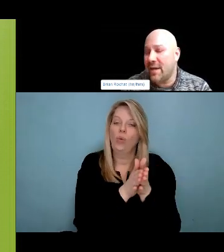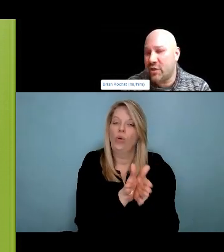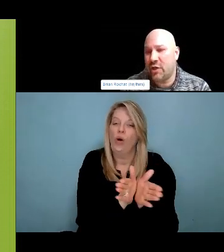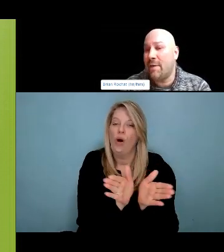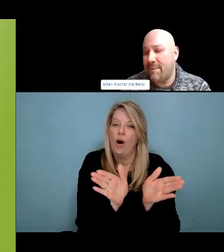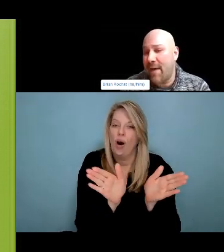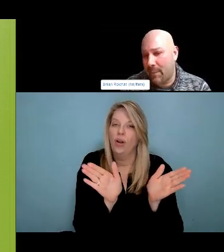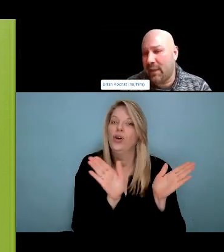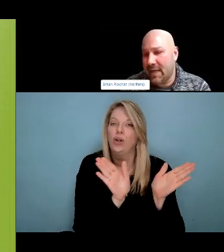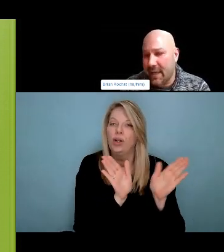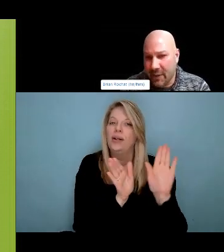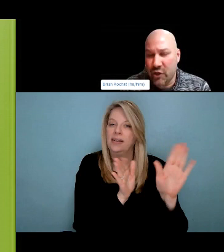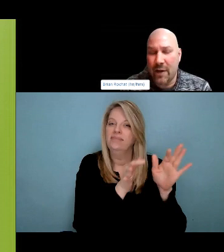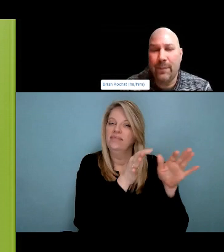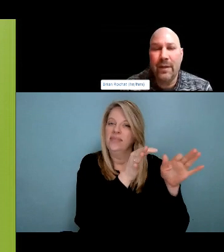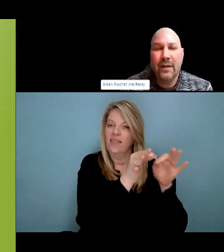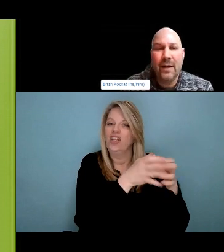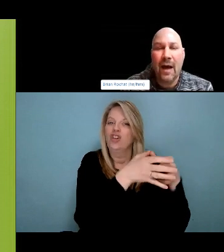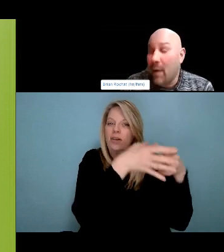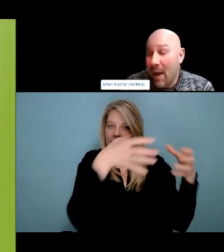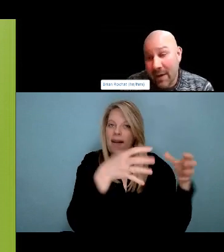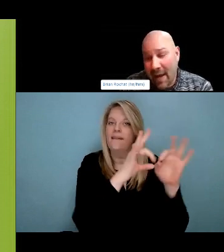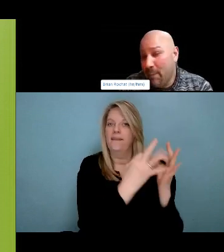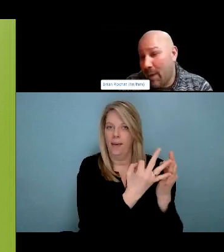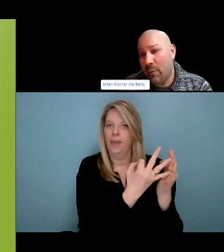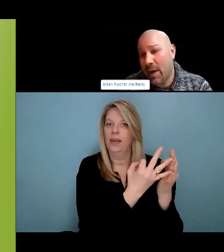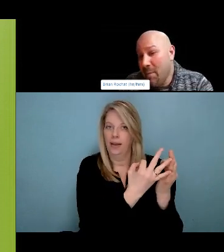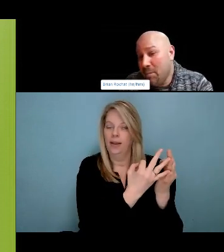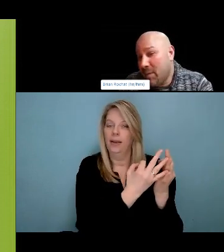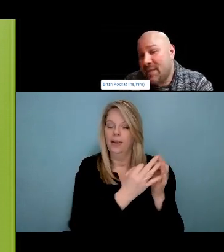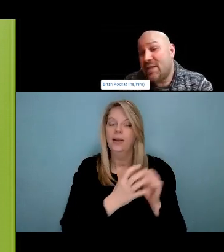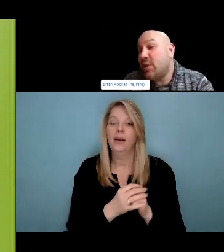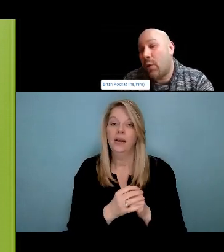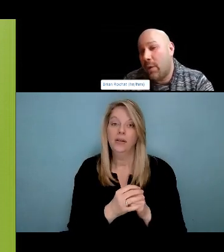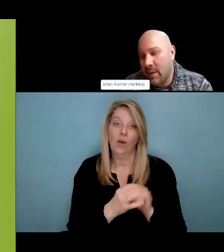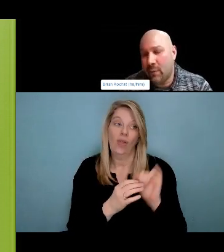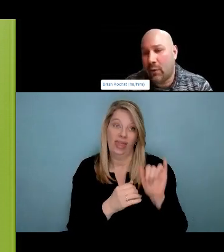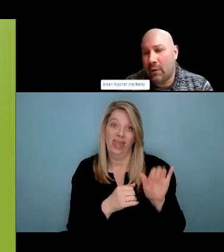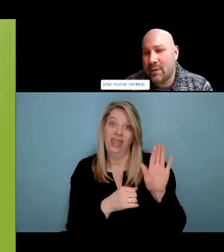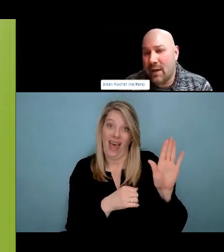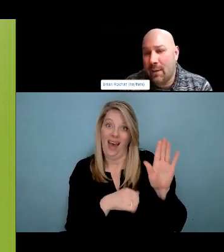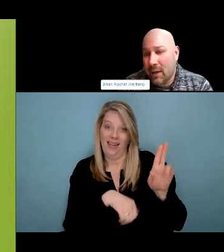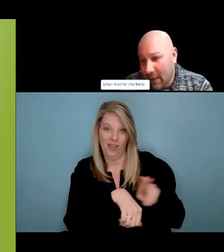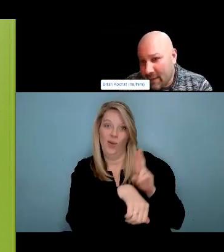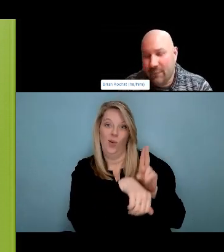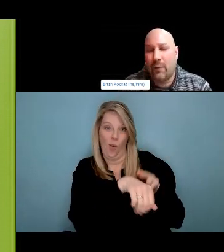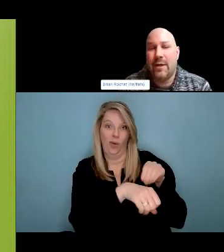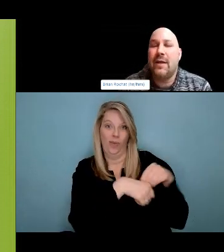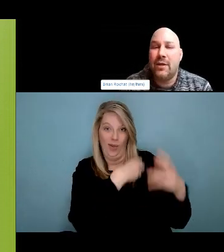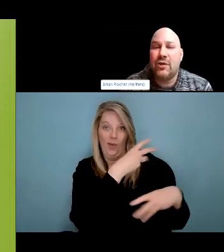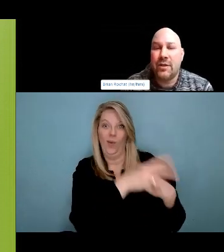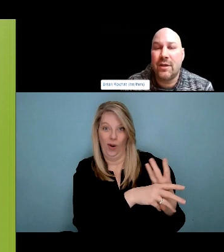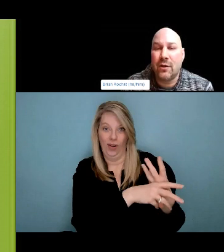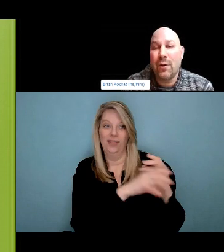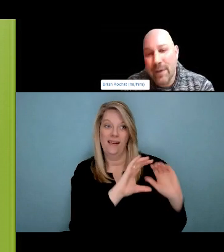use and our abstinence is not required in order to receive respect. Compassion or services. It is clear that most people who use substances do not experience